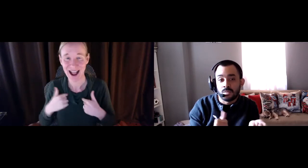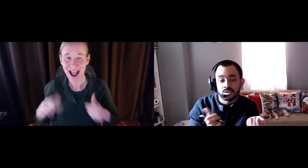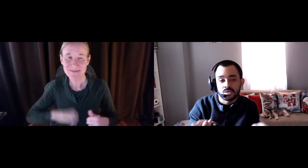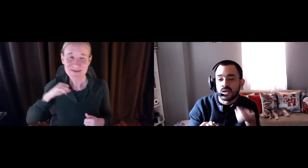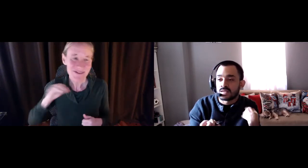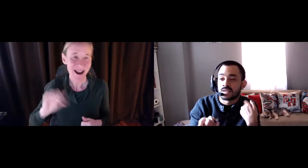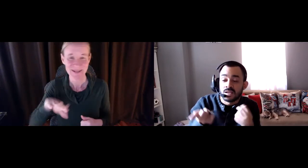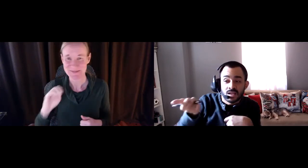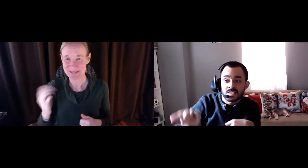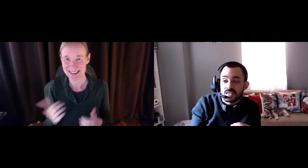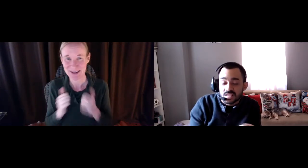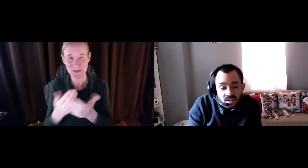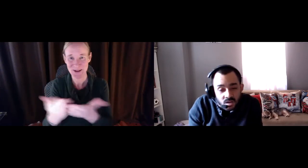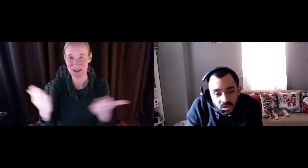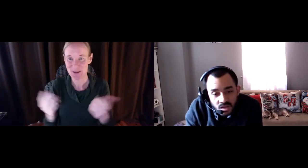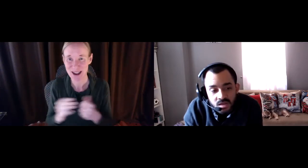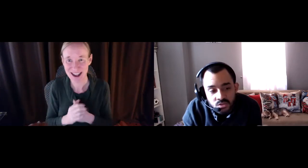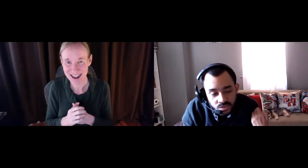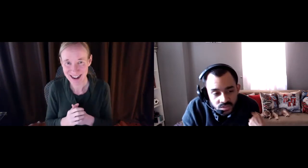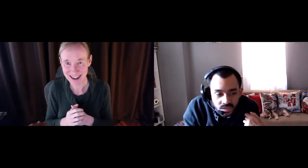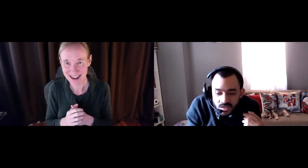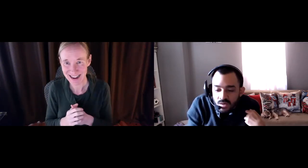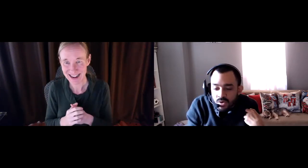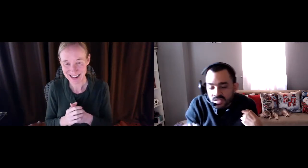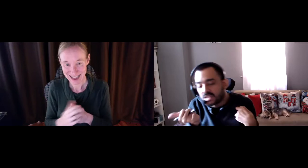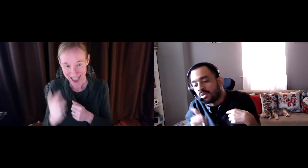Jose? » JOSE: Hello. I'm the newest